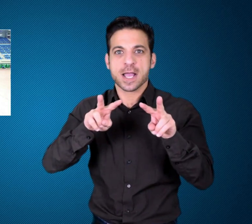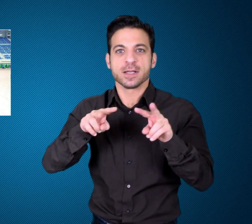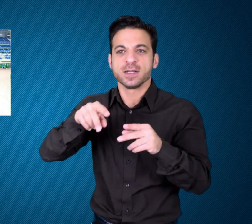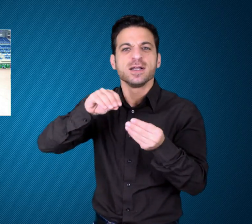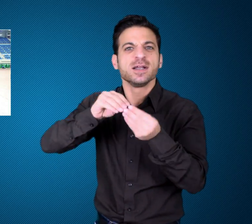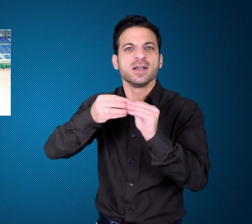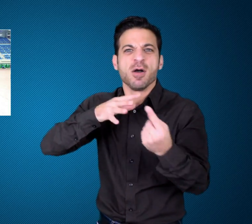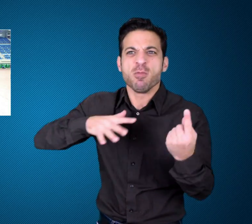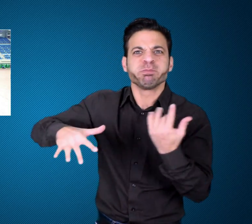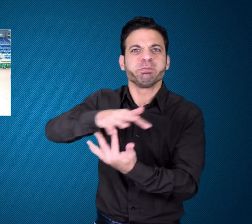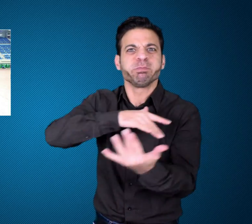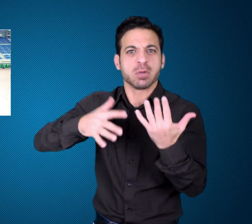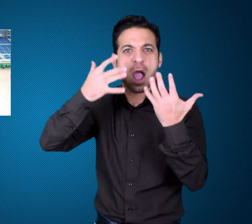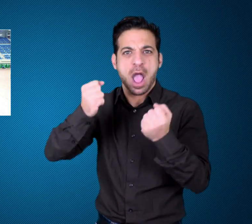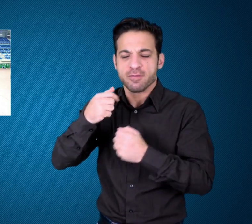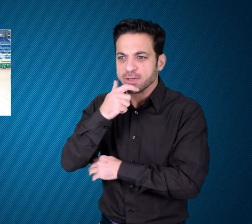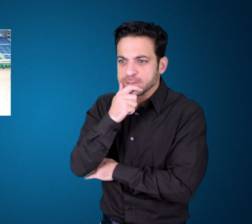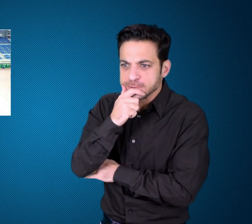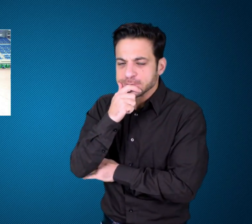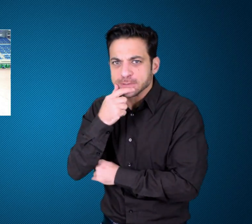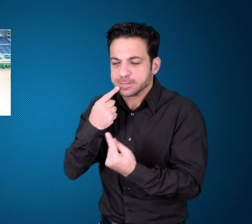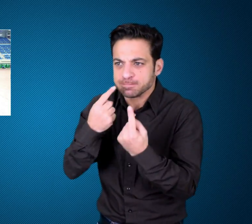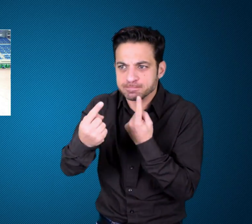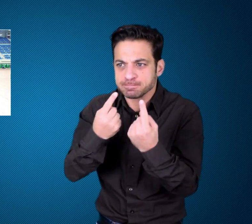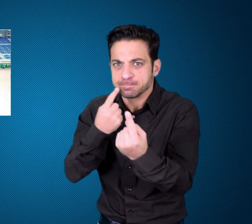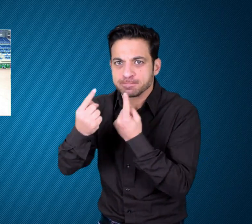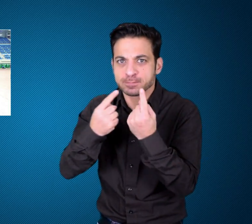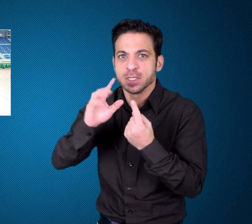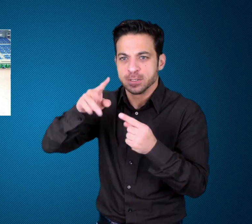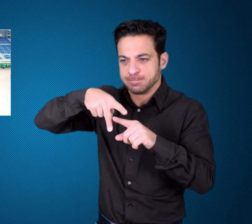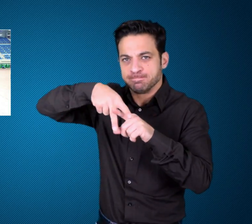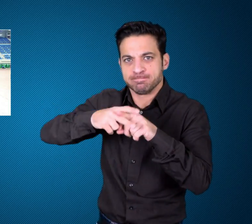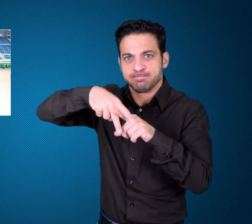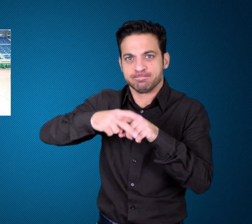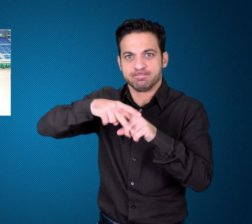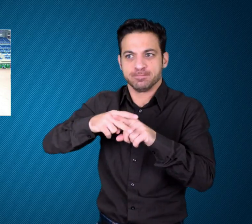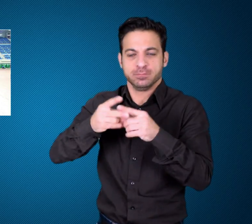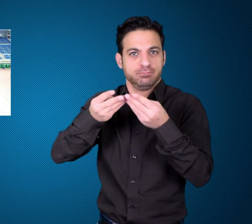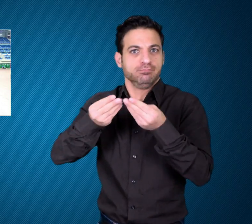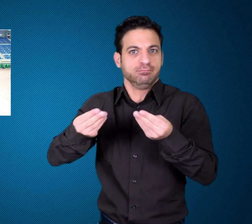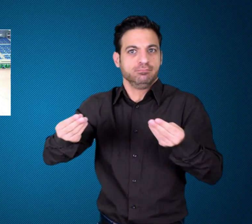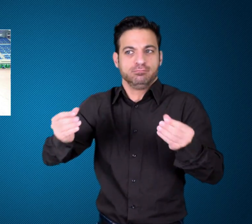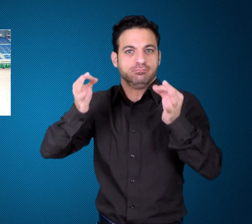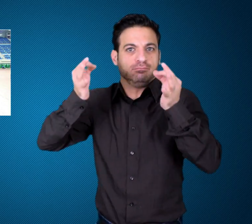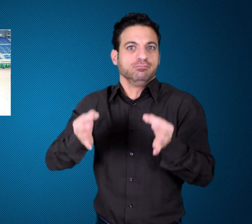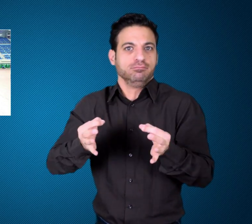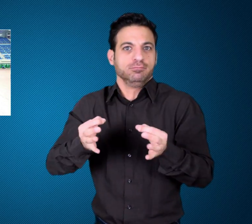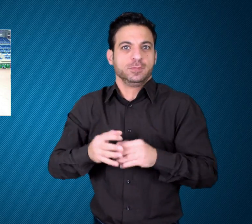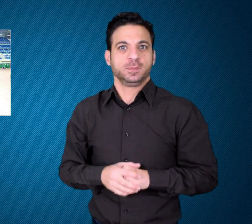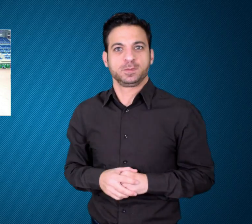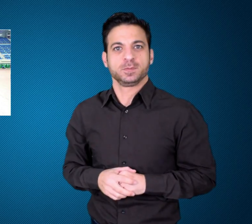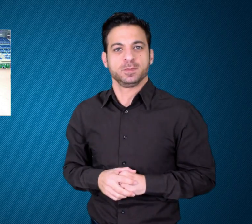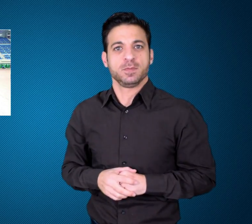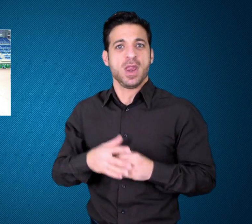promised to set things right. There were also complaints of poor